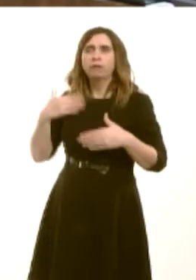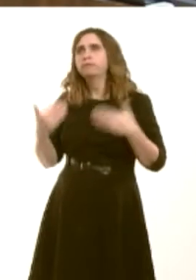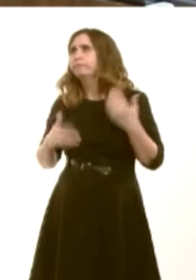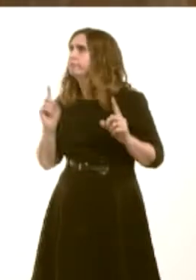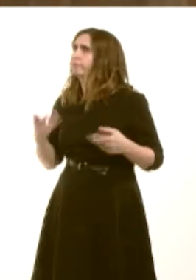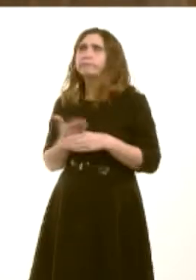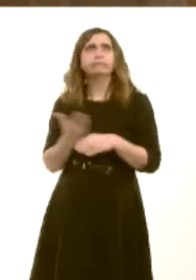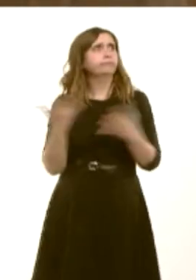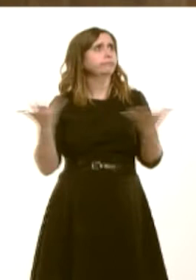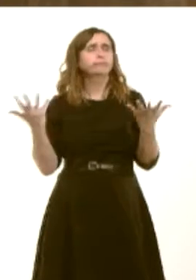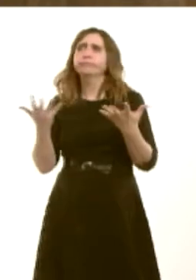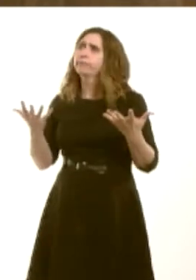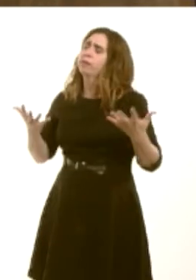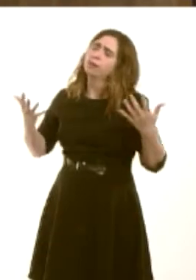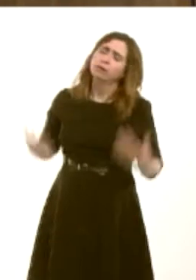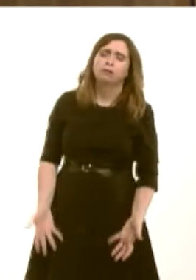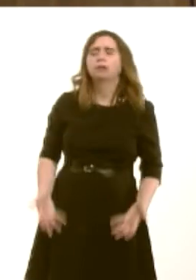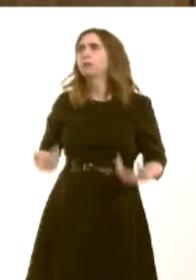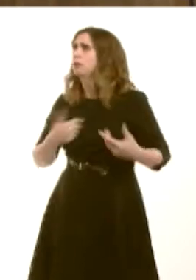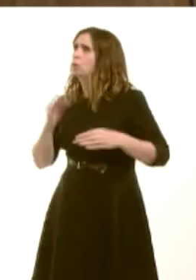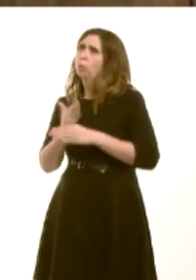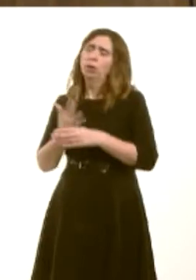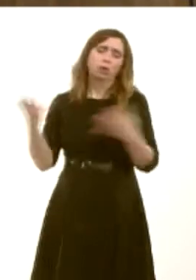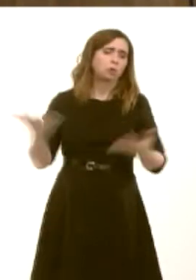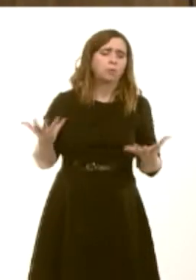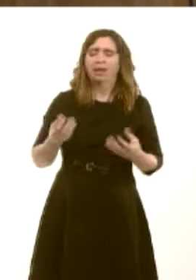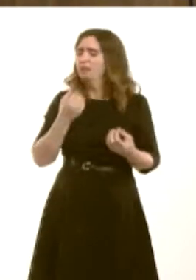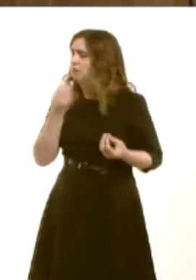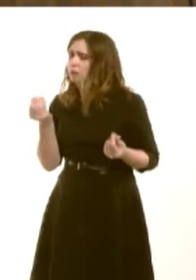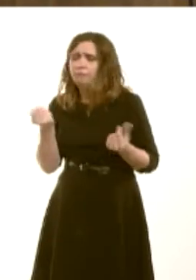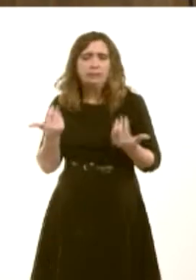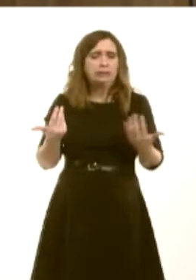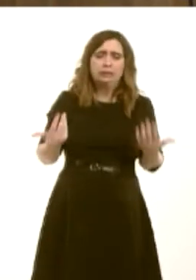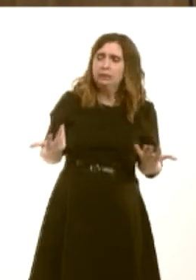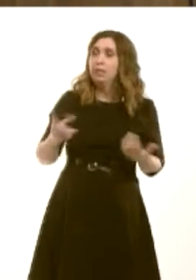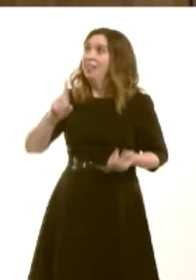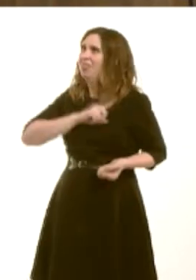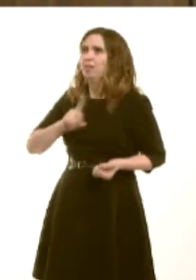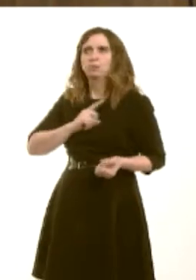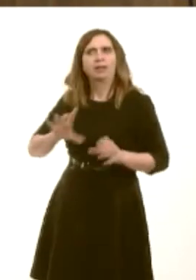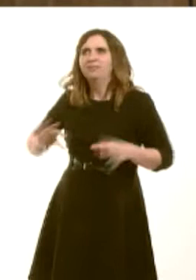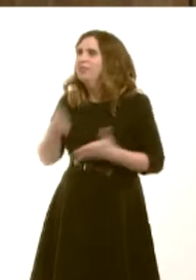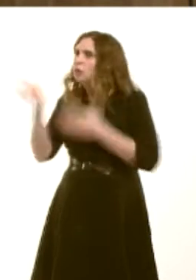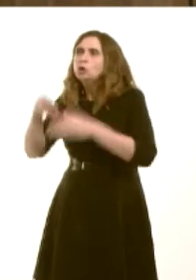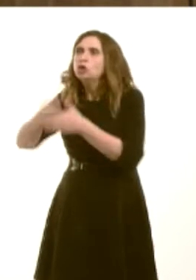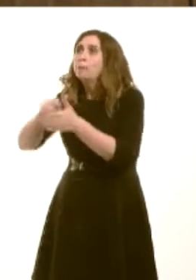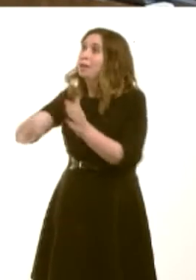not providing people with hope, and destroying peopleís disposable incomes. Thatís why shops havenít got customersóbecause of the inaction of the party opposite.